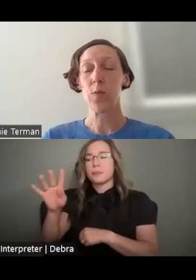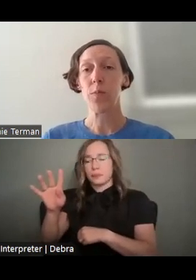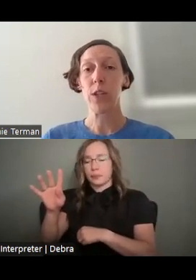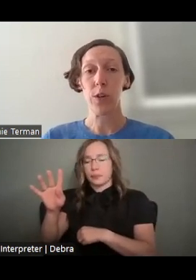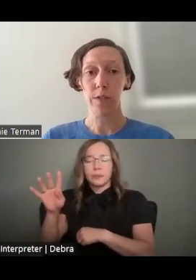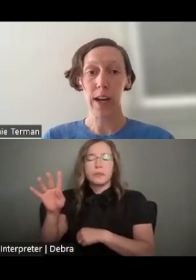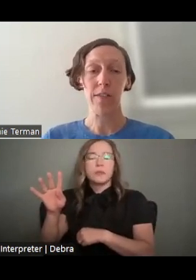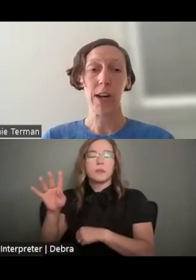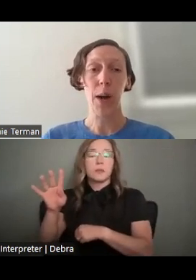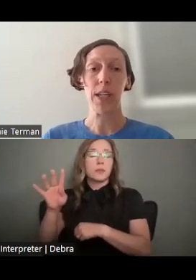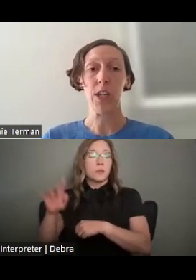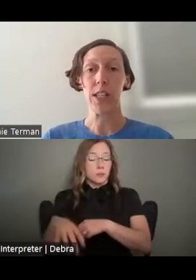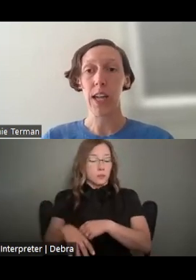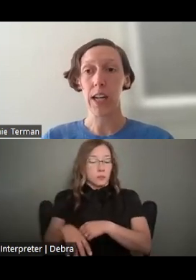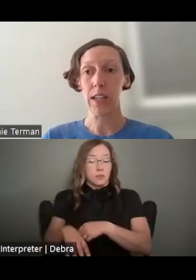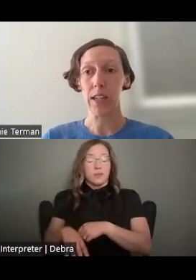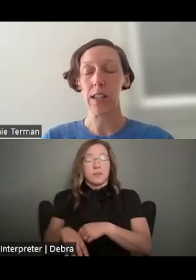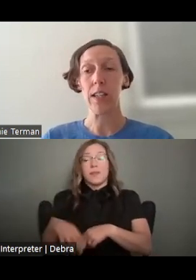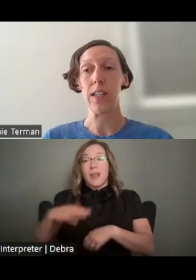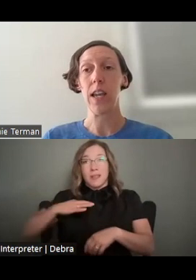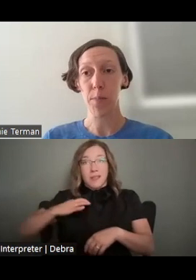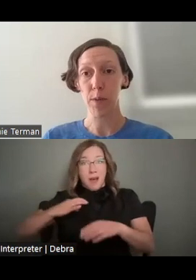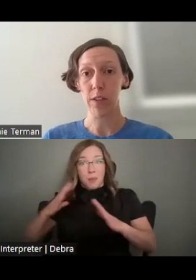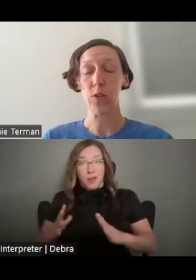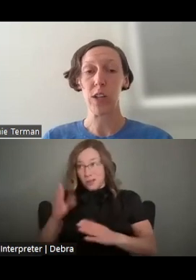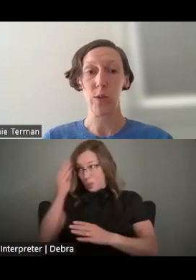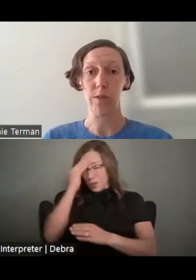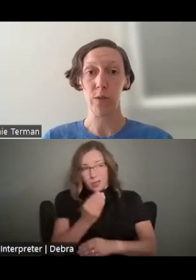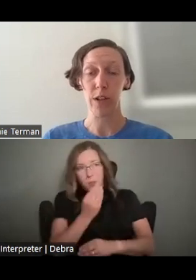WOULD BE NOTIFIED OF THEIR APPLICATION STATUS IN APRIL OF 2024.